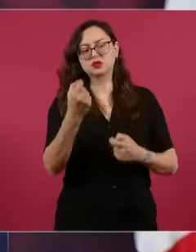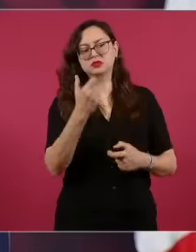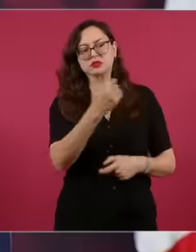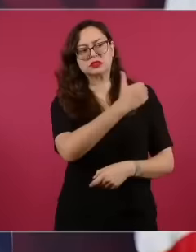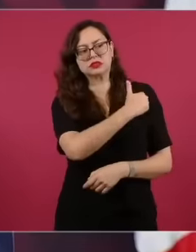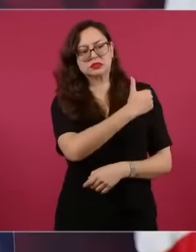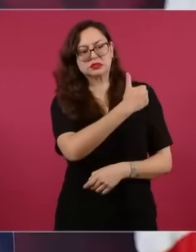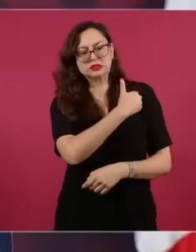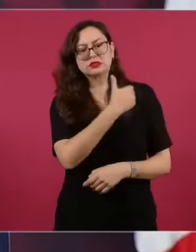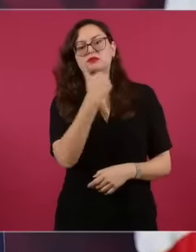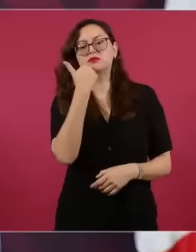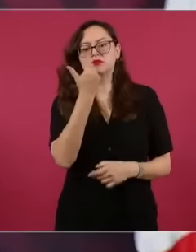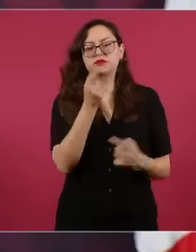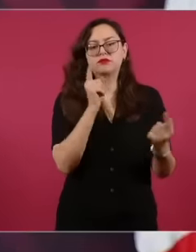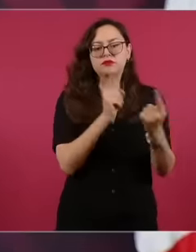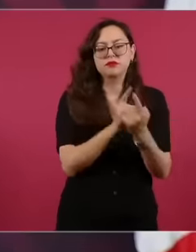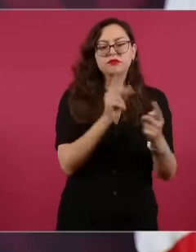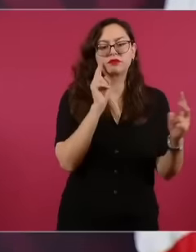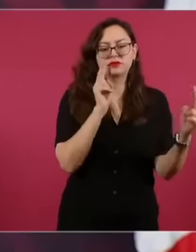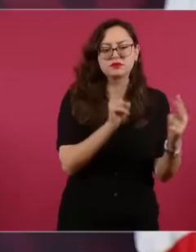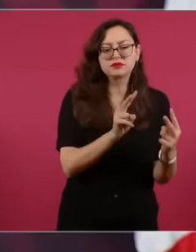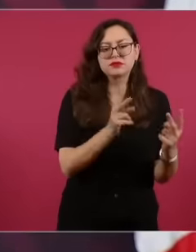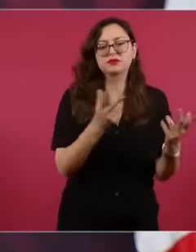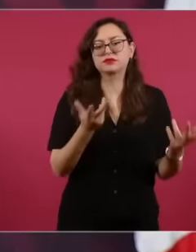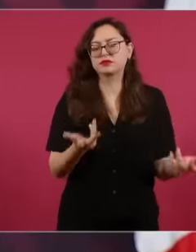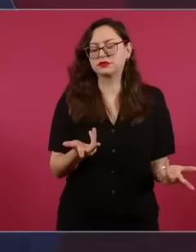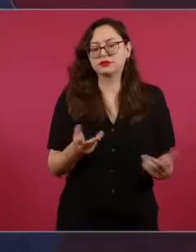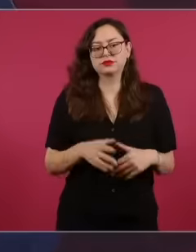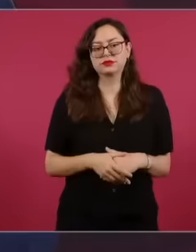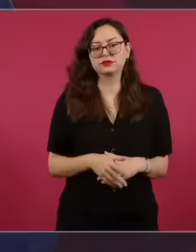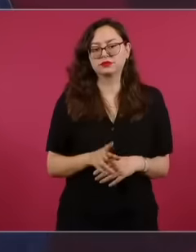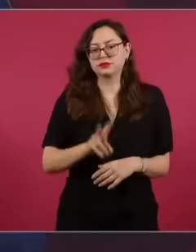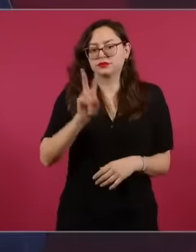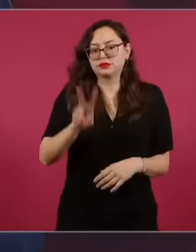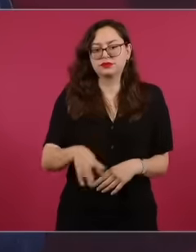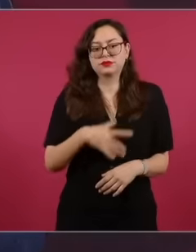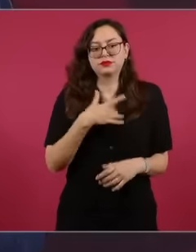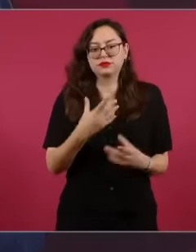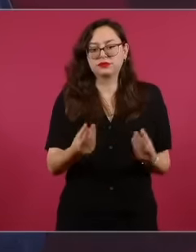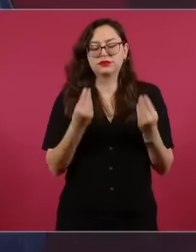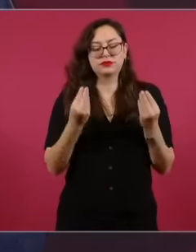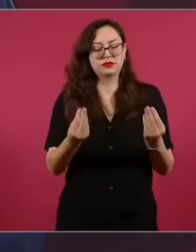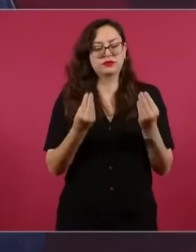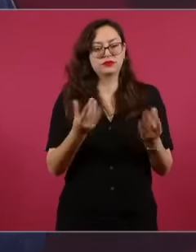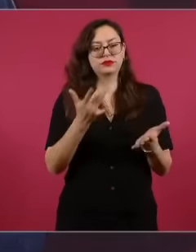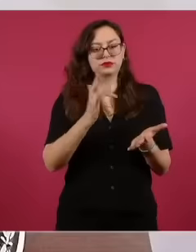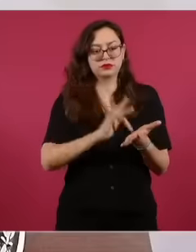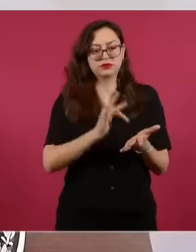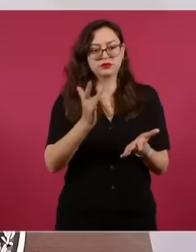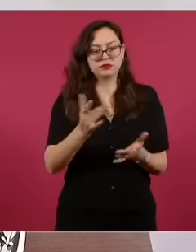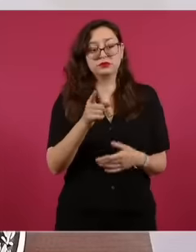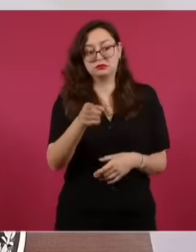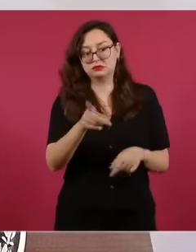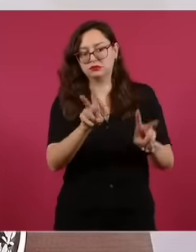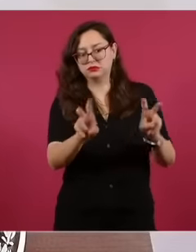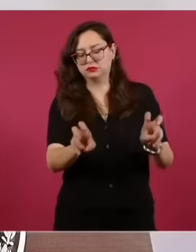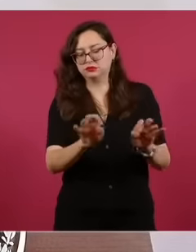yes, I am very, very grateful to them. It's good that you brought up the topic because I want